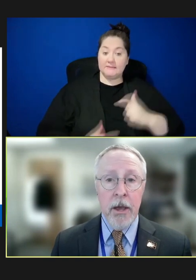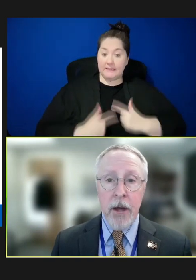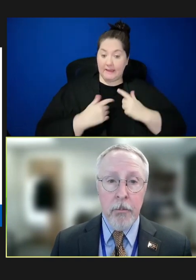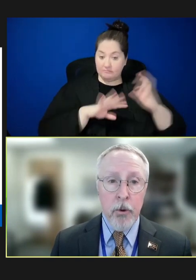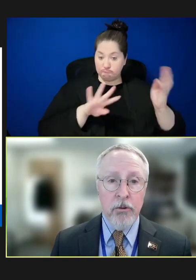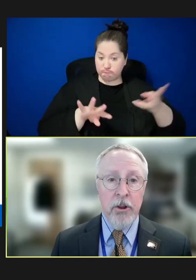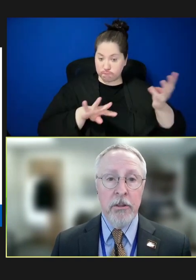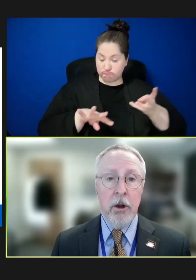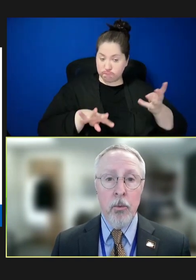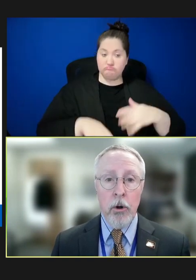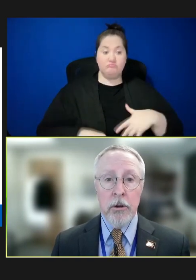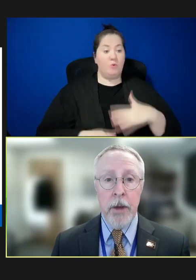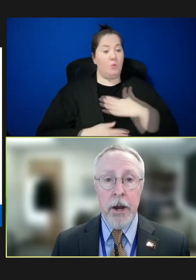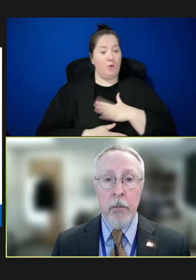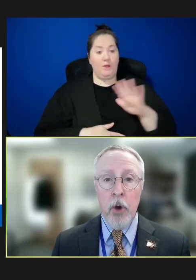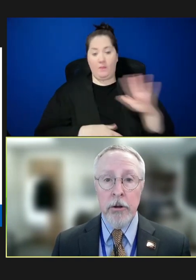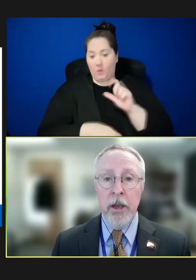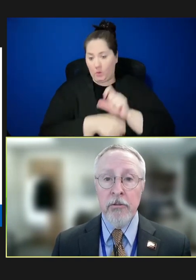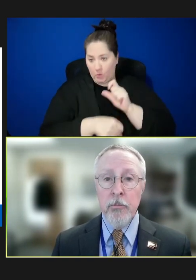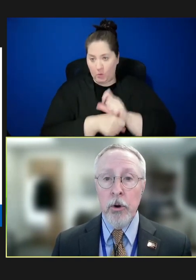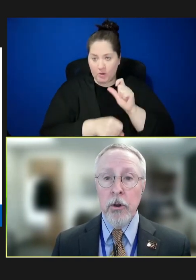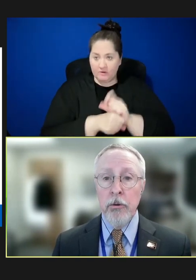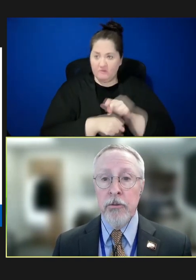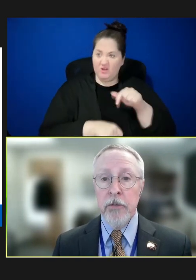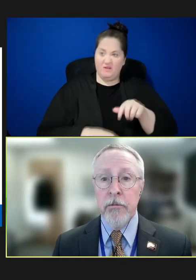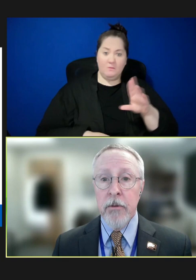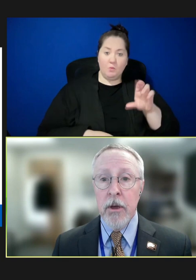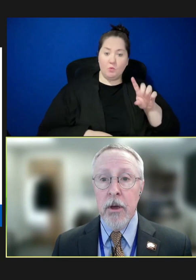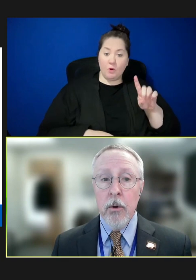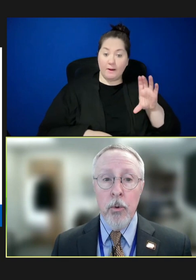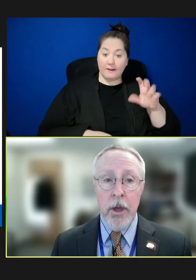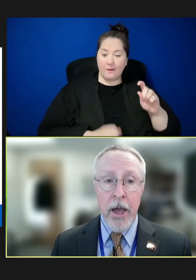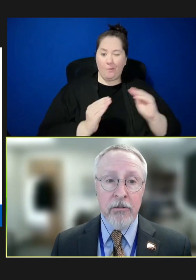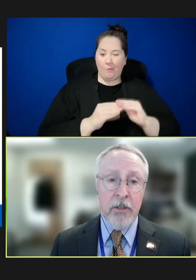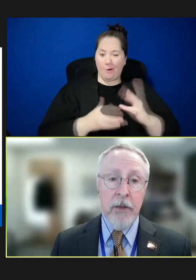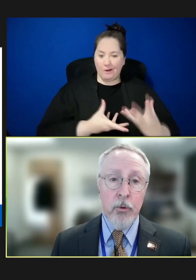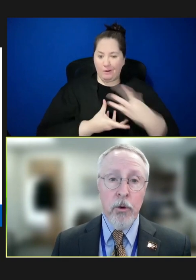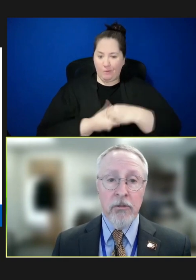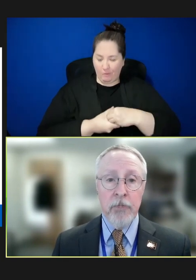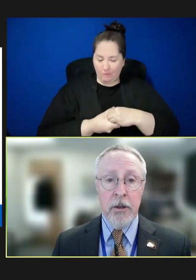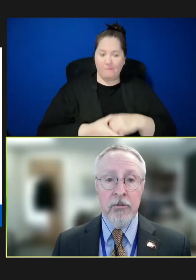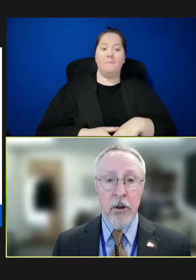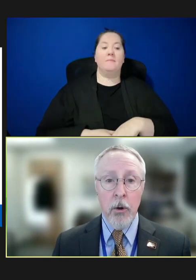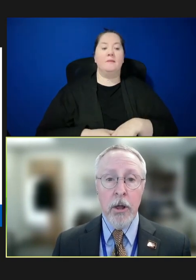and I appreciate their work to make our broadcast more inclusive. We ask that everyone speak slowly